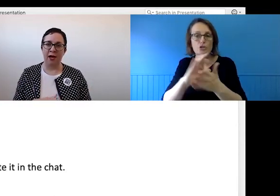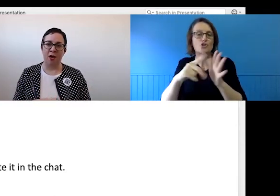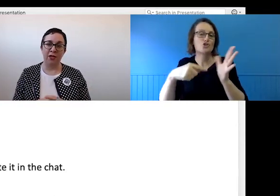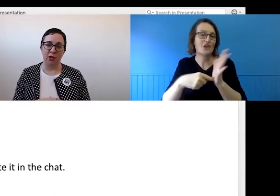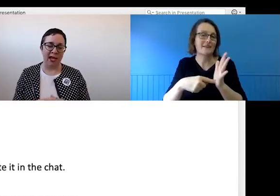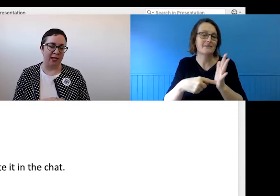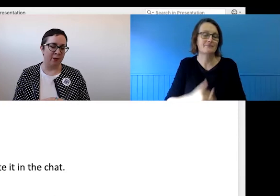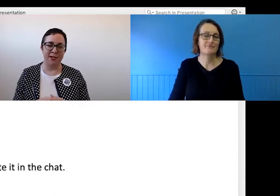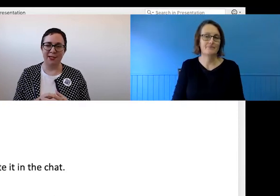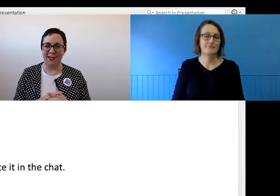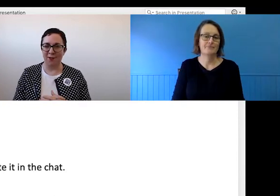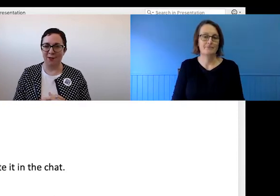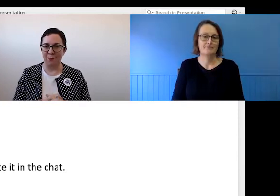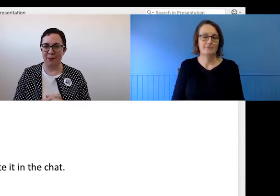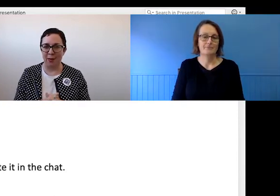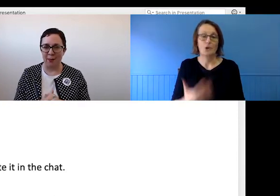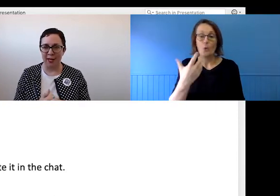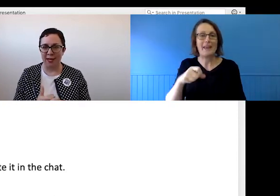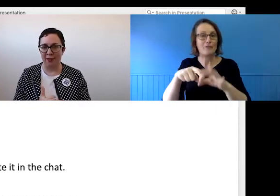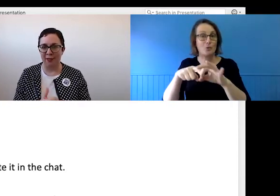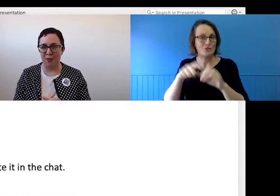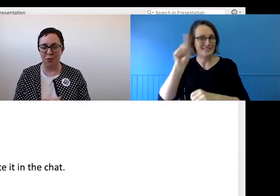at the moment - thank you for them. Keep them coming. I'll